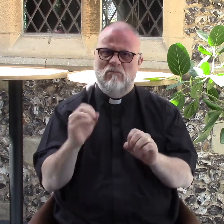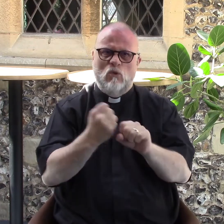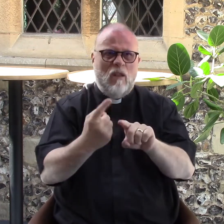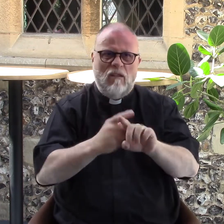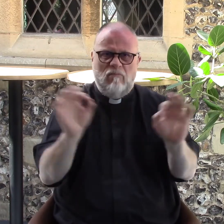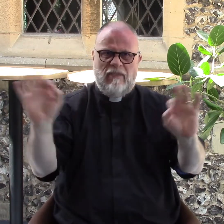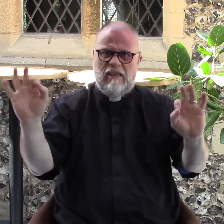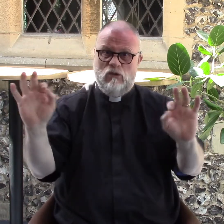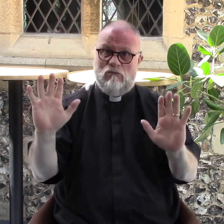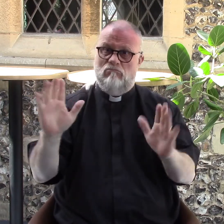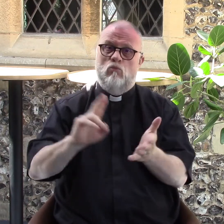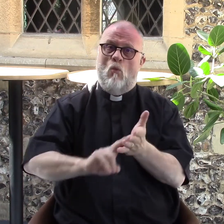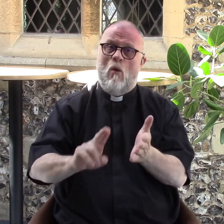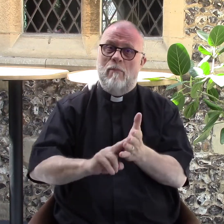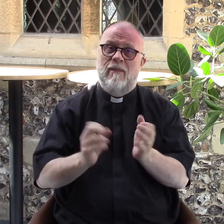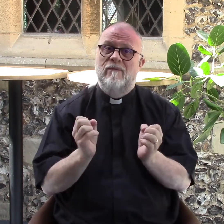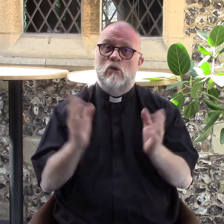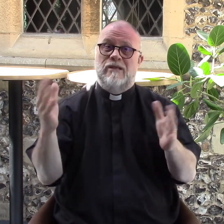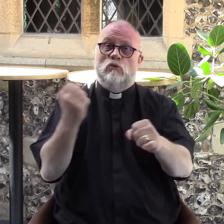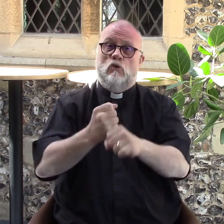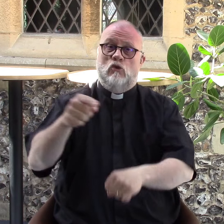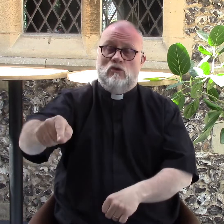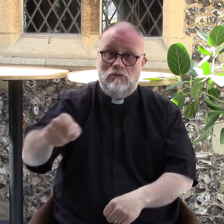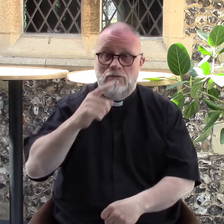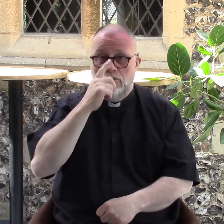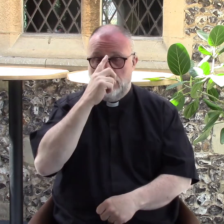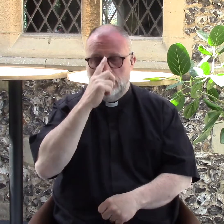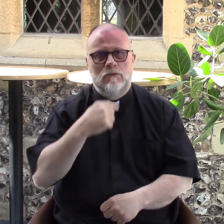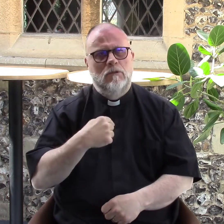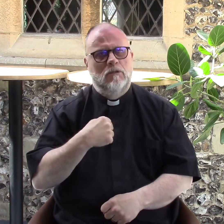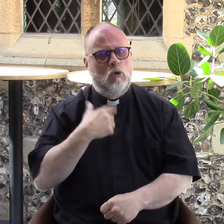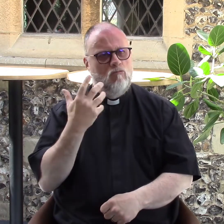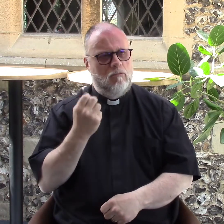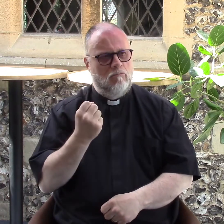There wasn't a Church of England in the area, so I went to the free church.